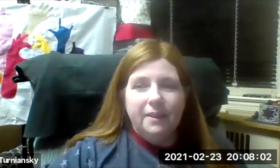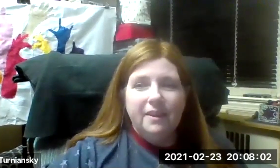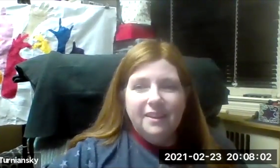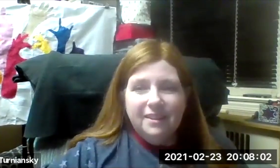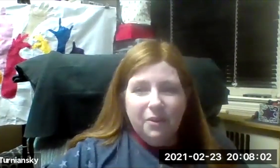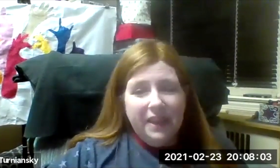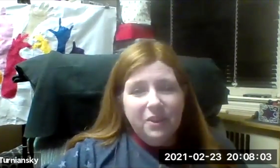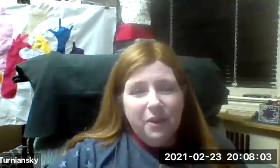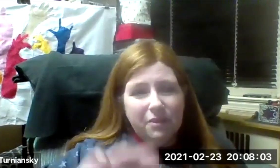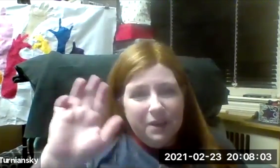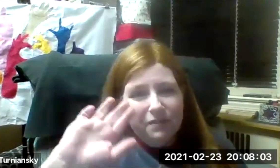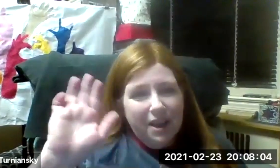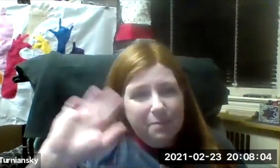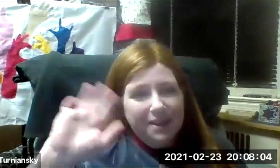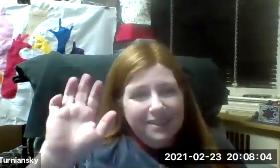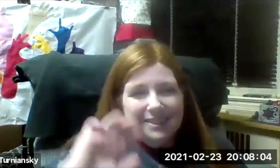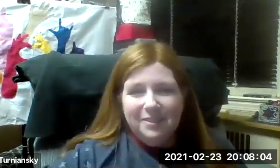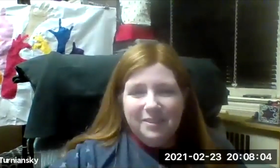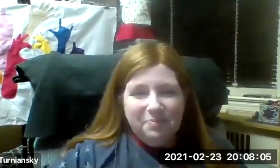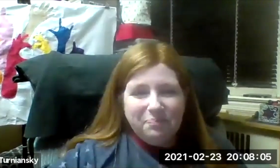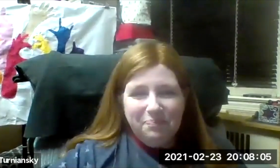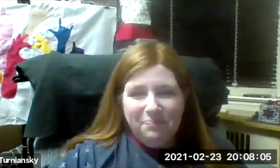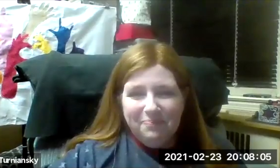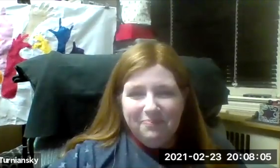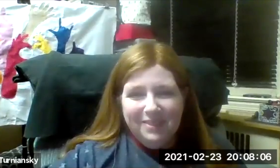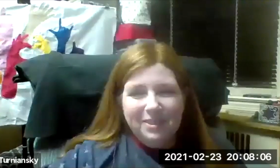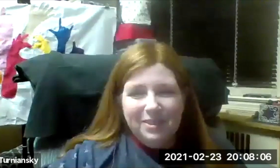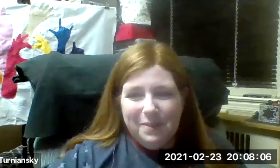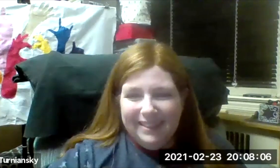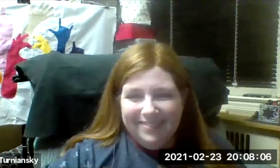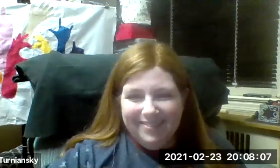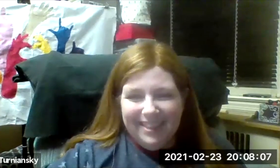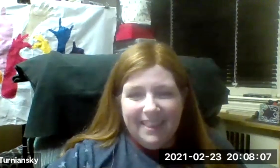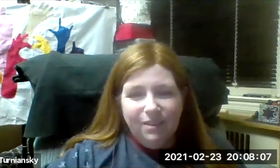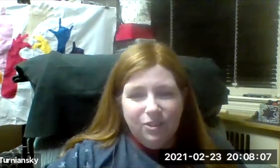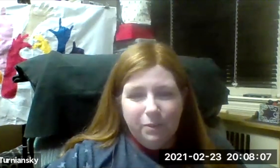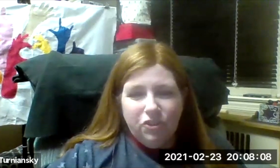happen. So thank you, everybody, for coming. It was amazing. And thank you so